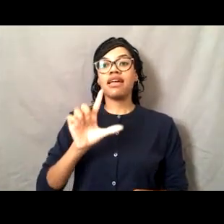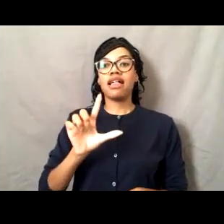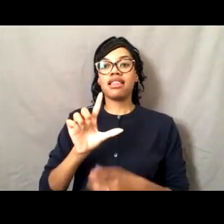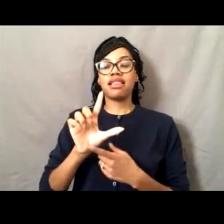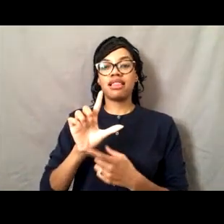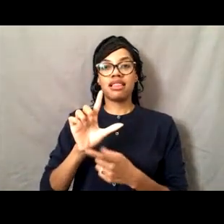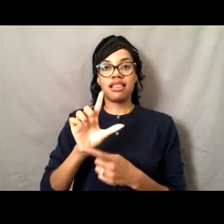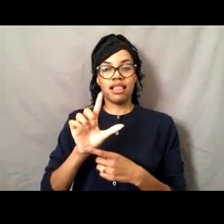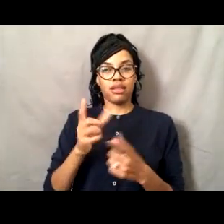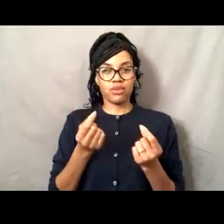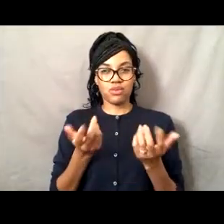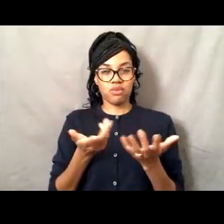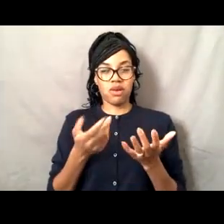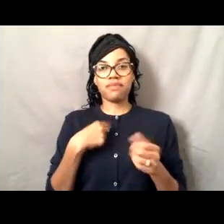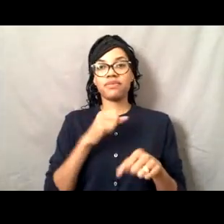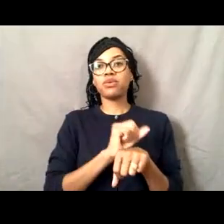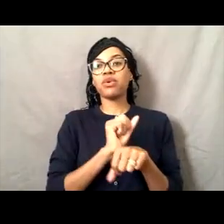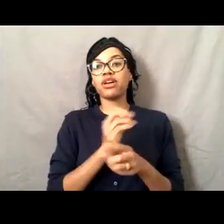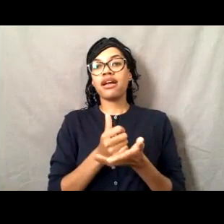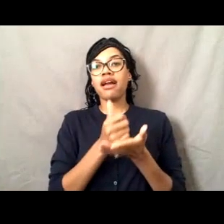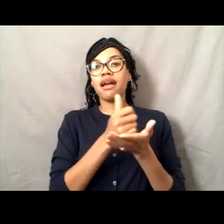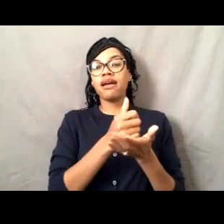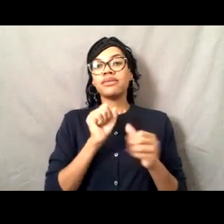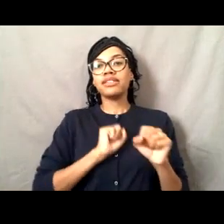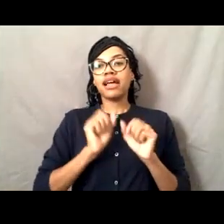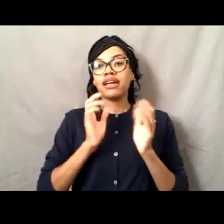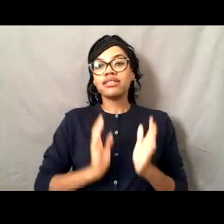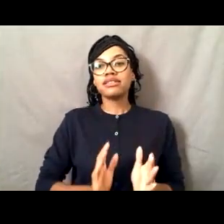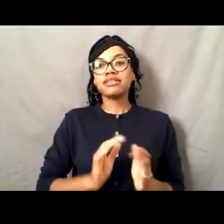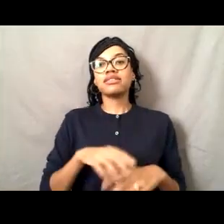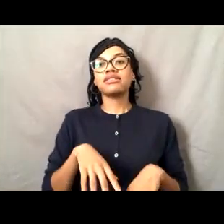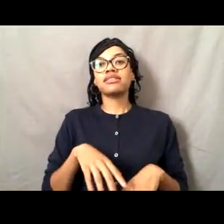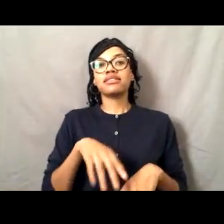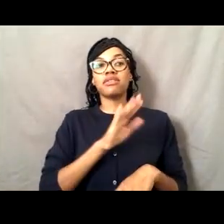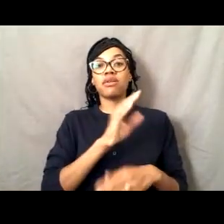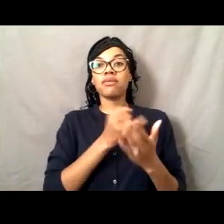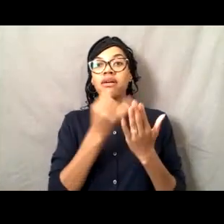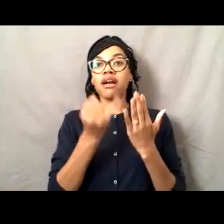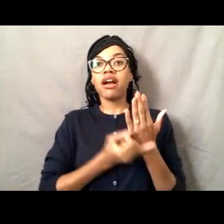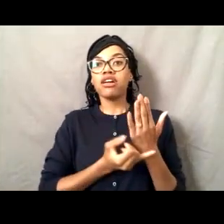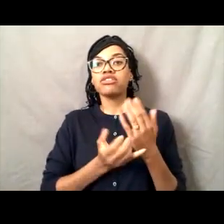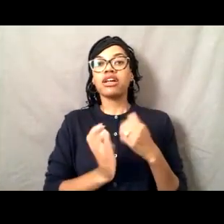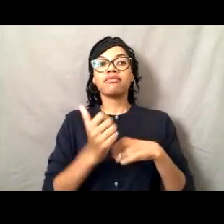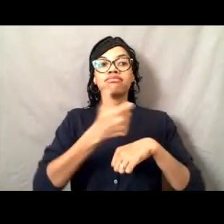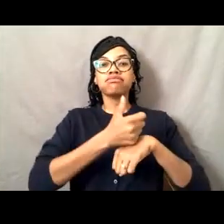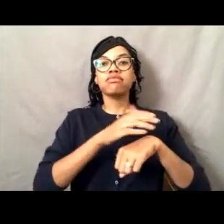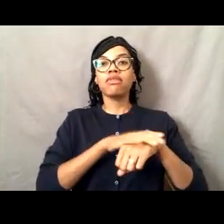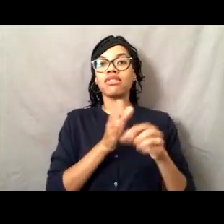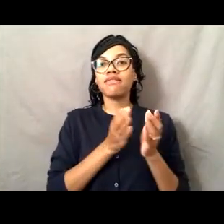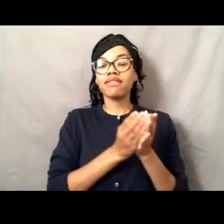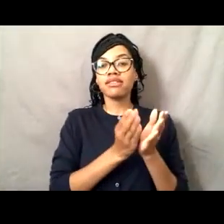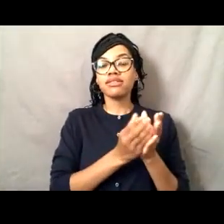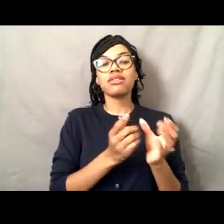get their projects onto the different vessels and then help them with all the logistics and make sure